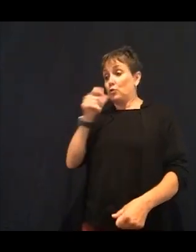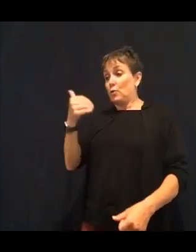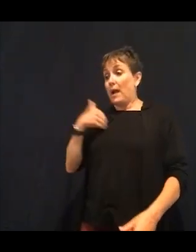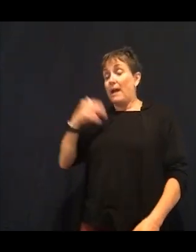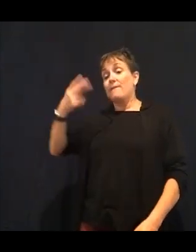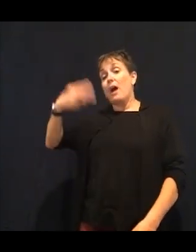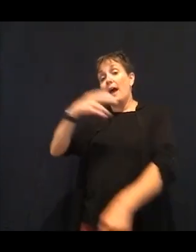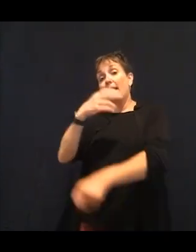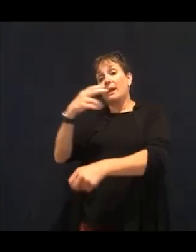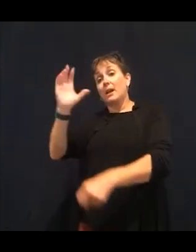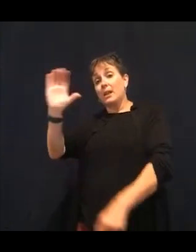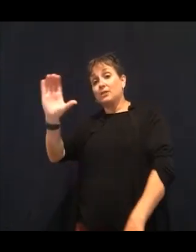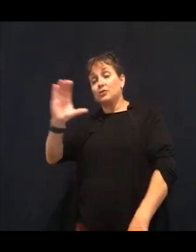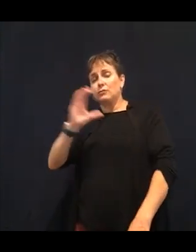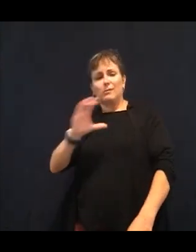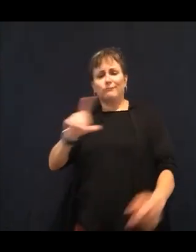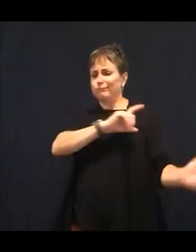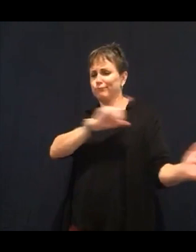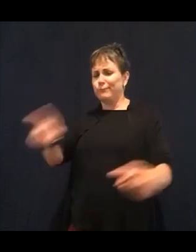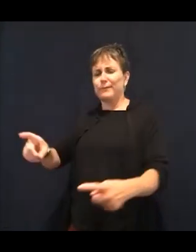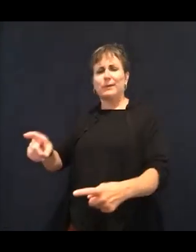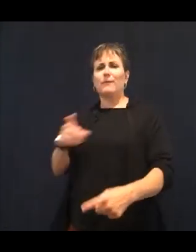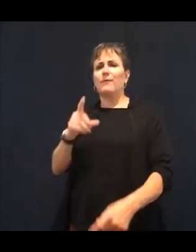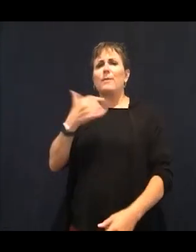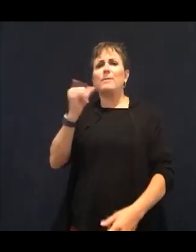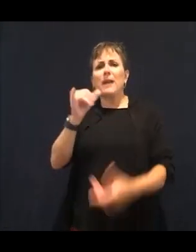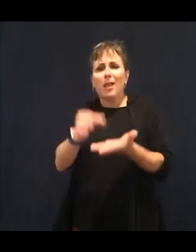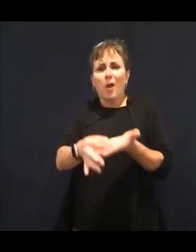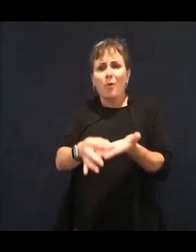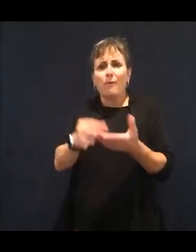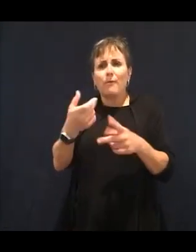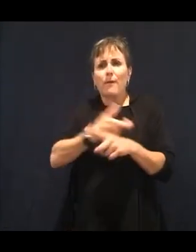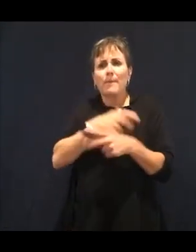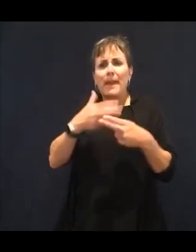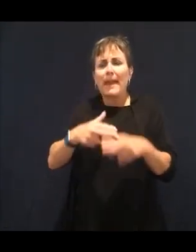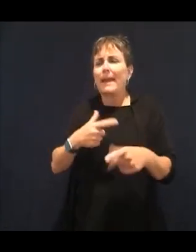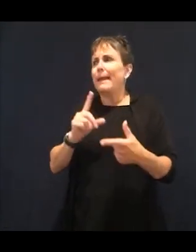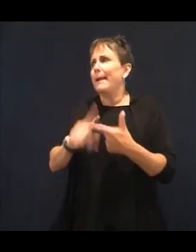foods and their cholesterol goes down. So just having the right information.